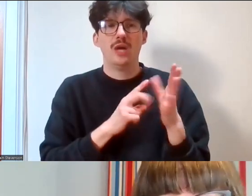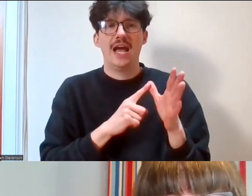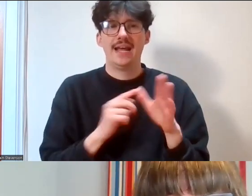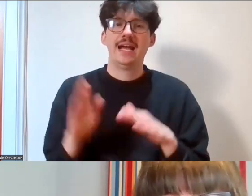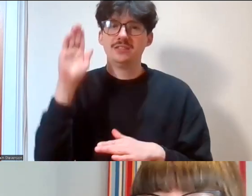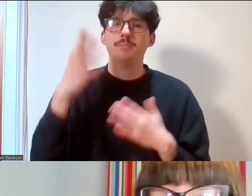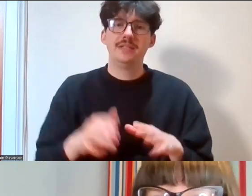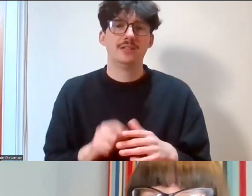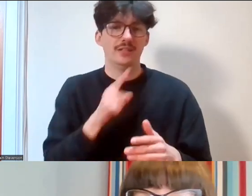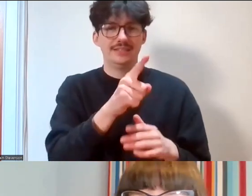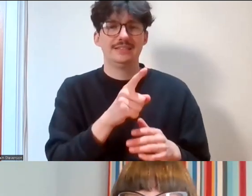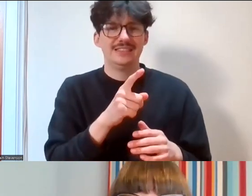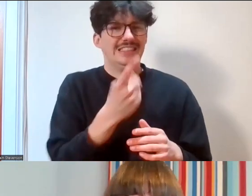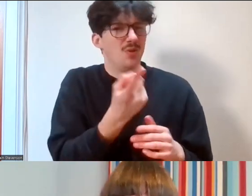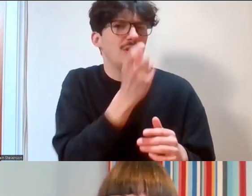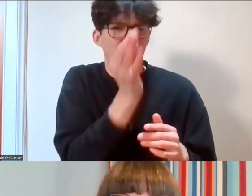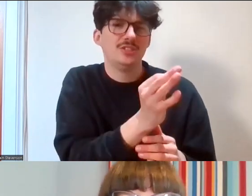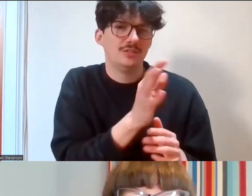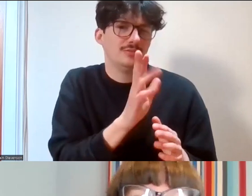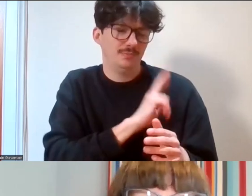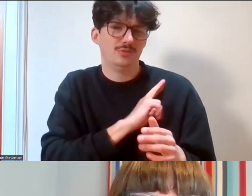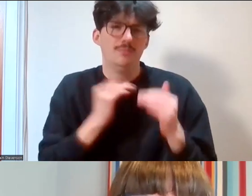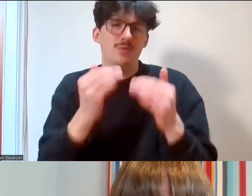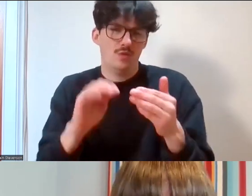our last question because we're going to move on to something else in a moment, so over to you.